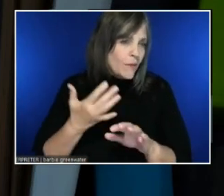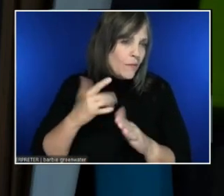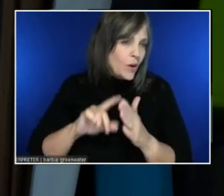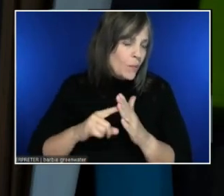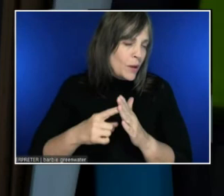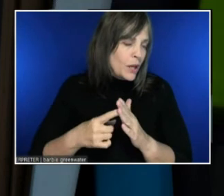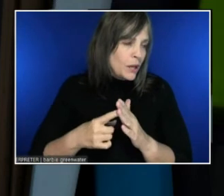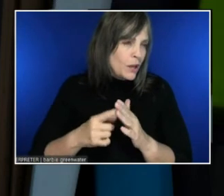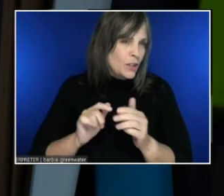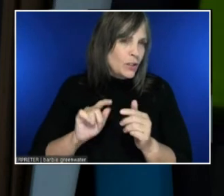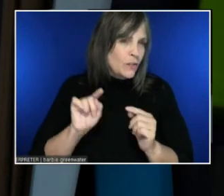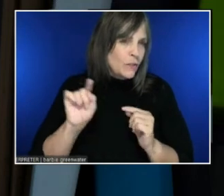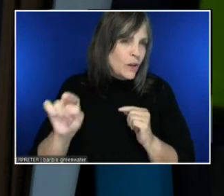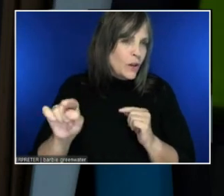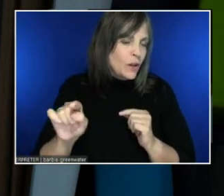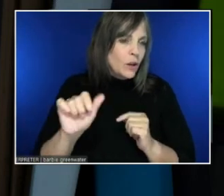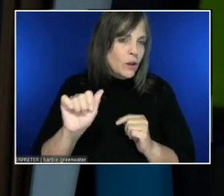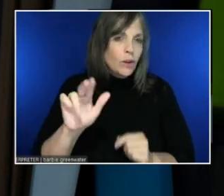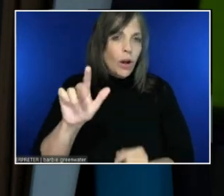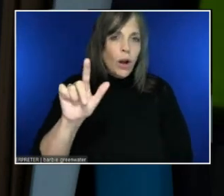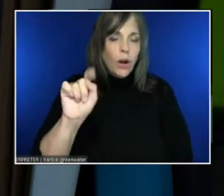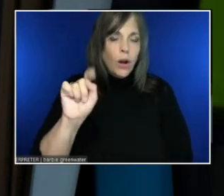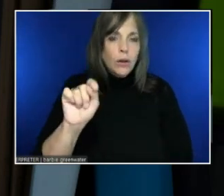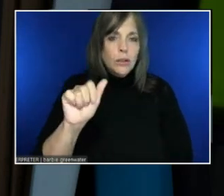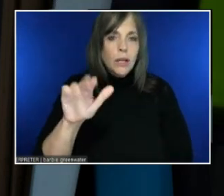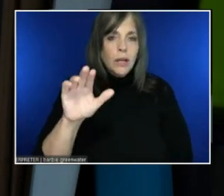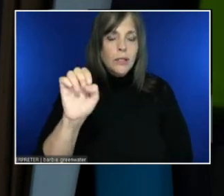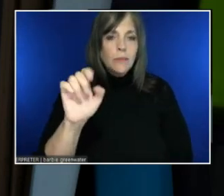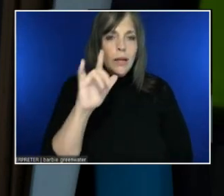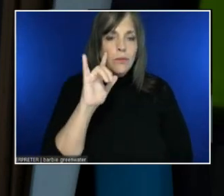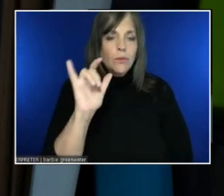as Old Spice and variations thereof.